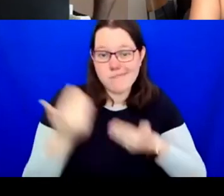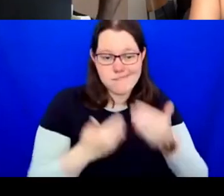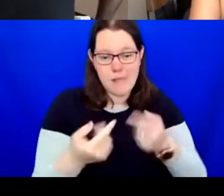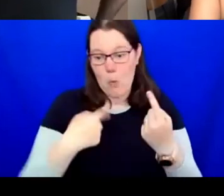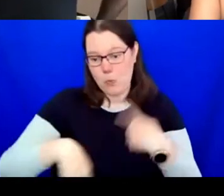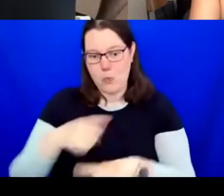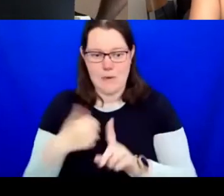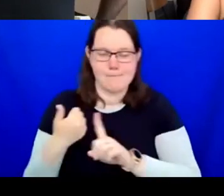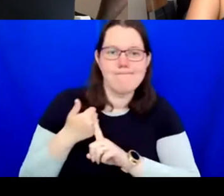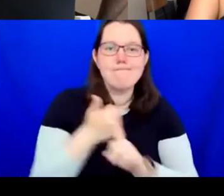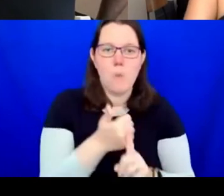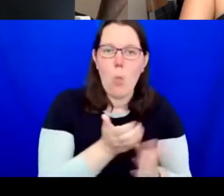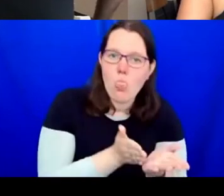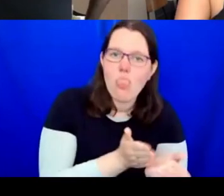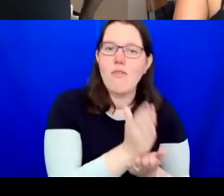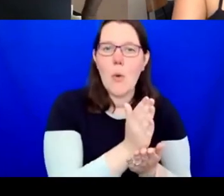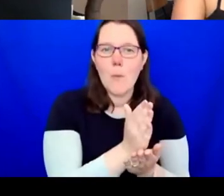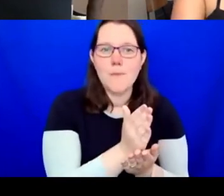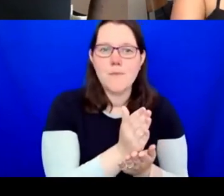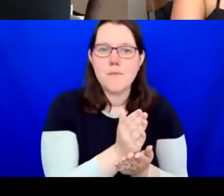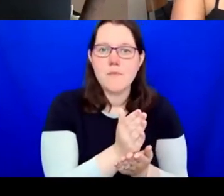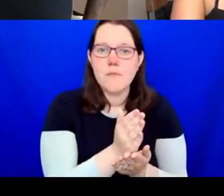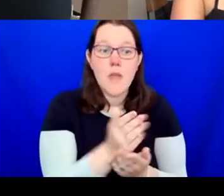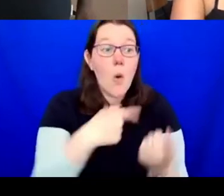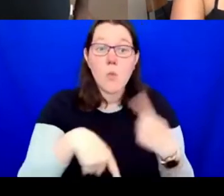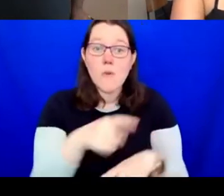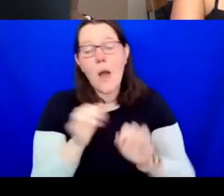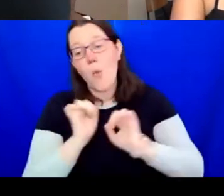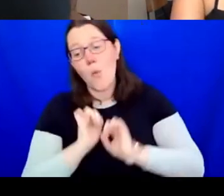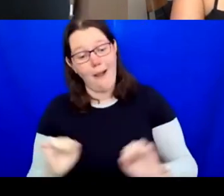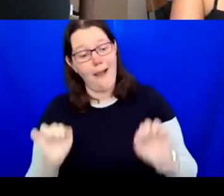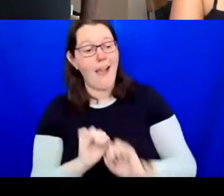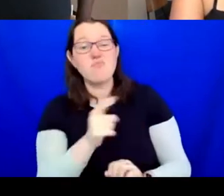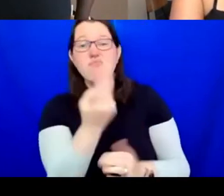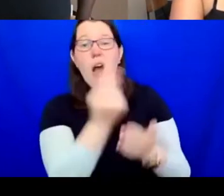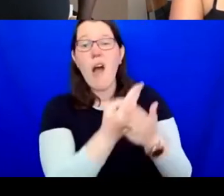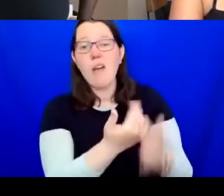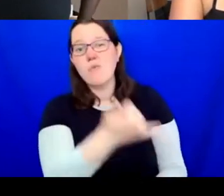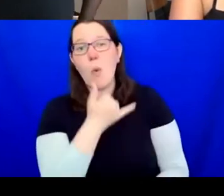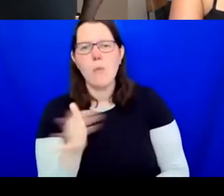We do not wait for artists to call us; we need to be proactive. A very quick example of that,